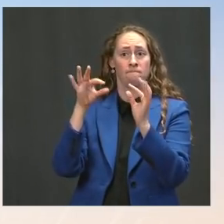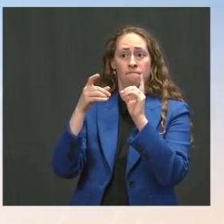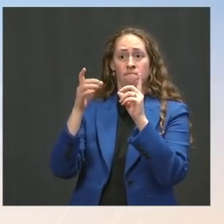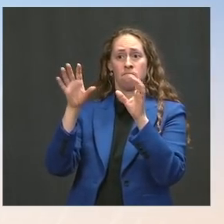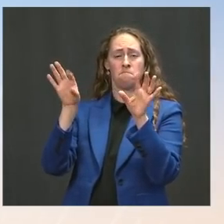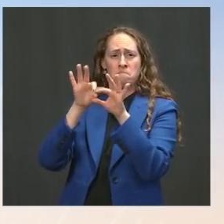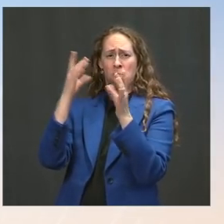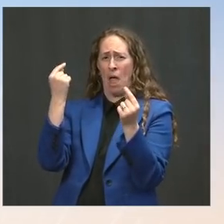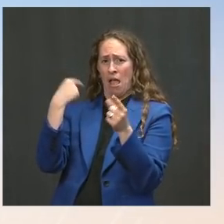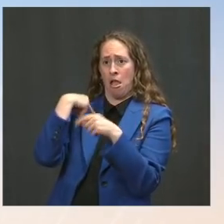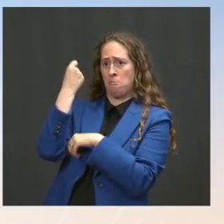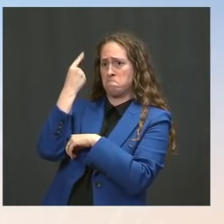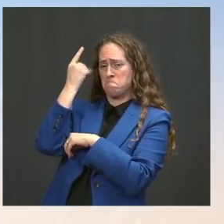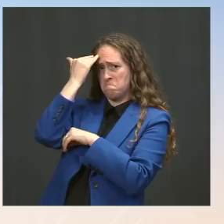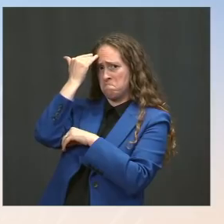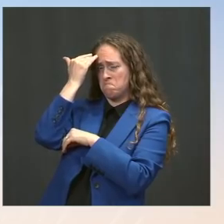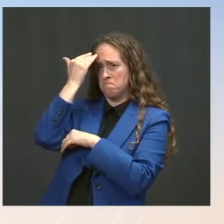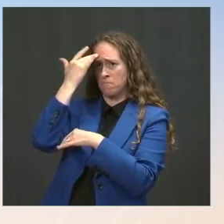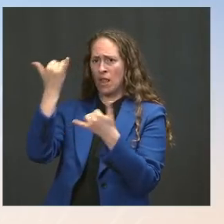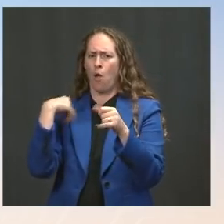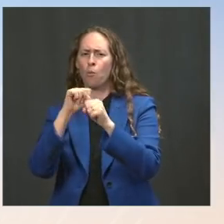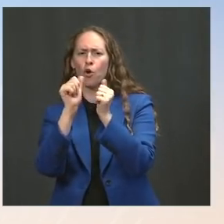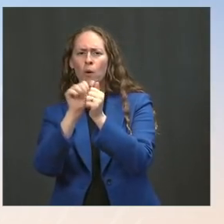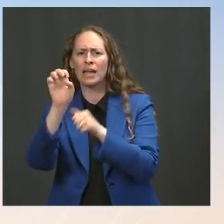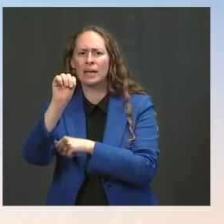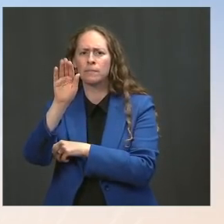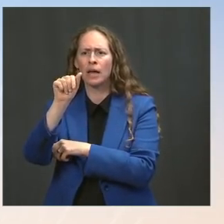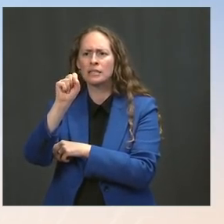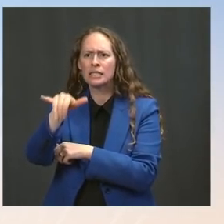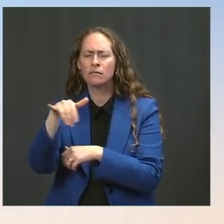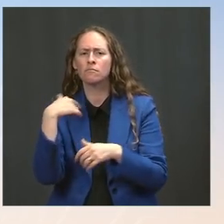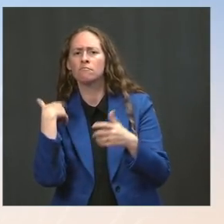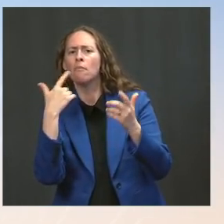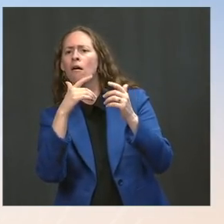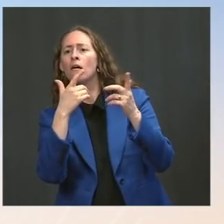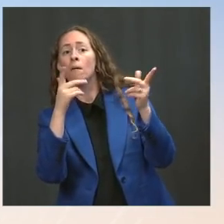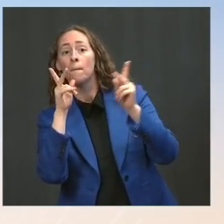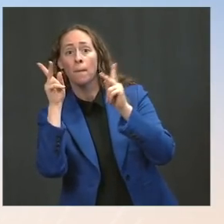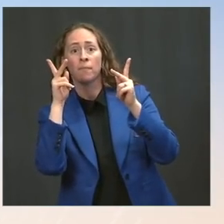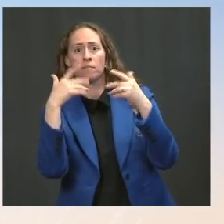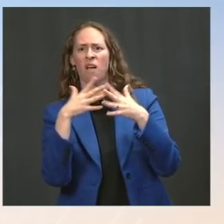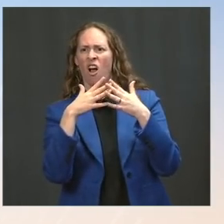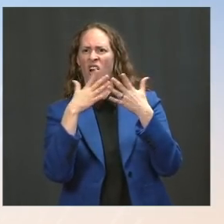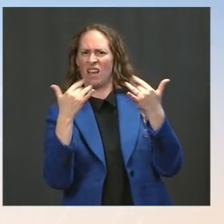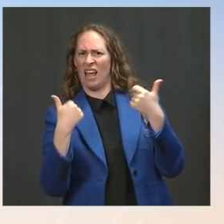Let me check with the State Department and our COVID team, and see if there's more on that. Yamiche, go ahead. The Press: Hi. Thanks so much for taking my question.